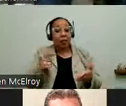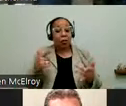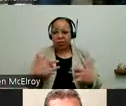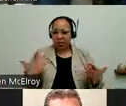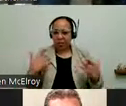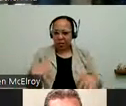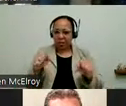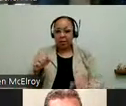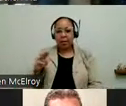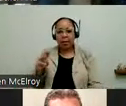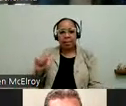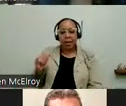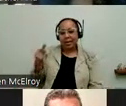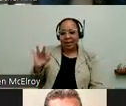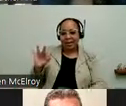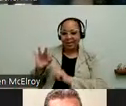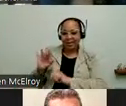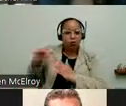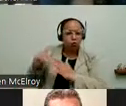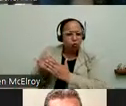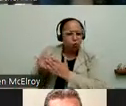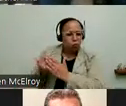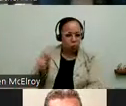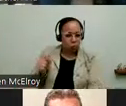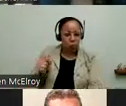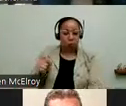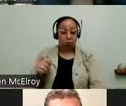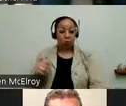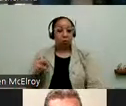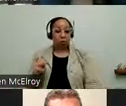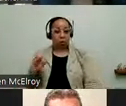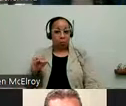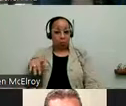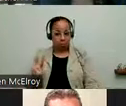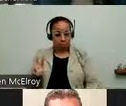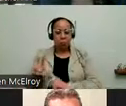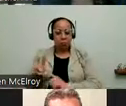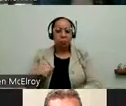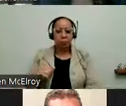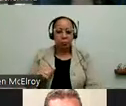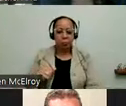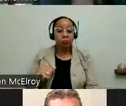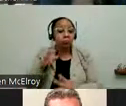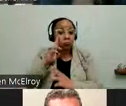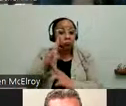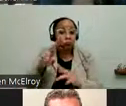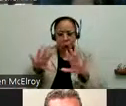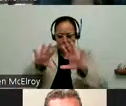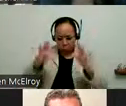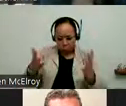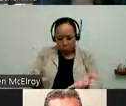event for the Mayor's Office for People with Disabilities, in honor of Global